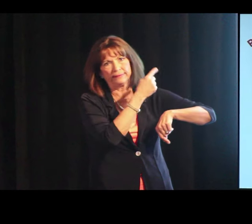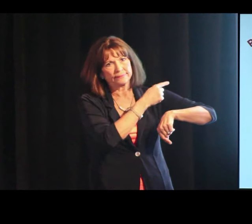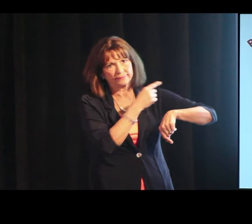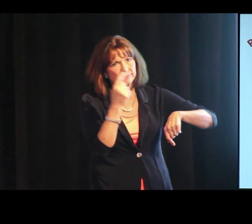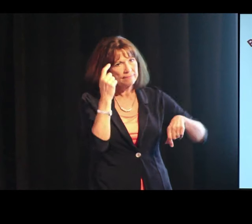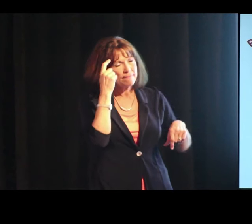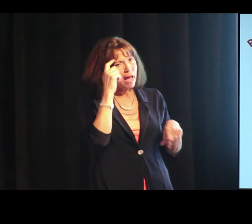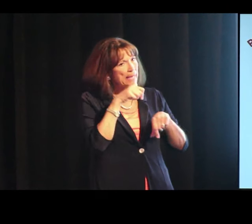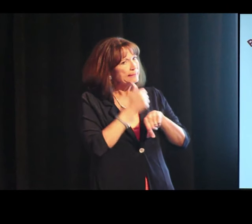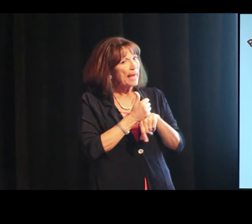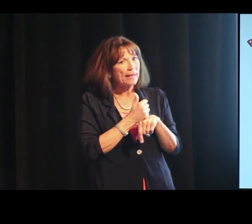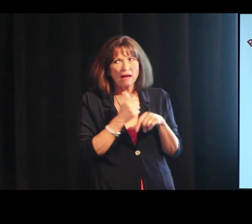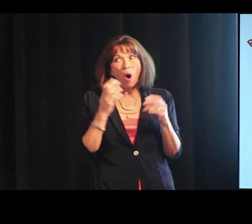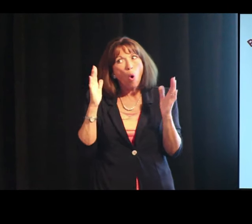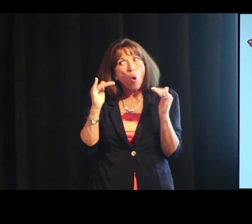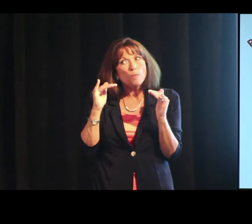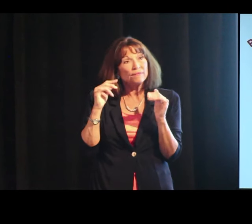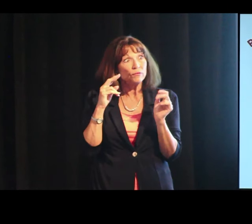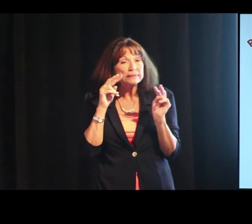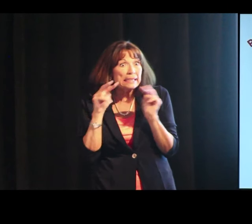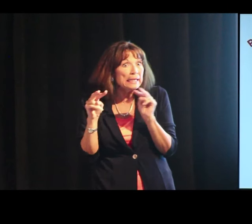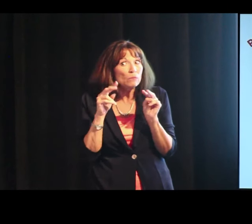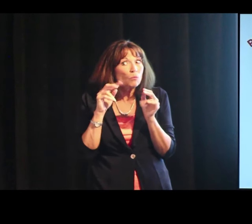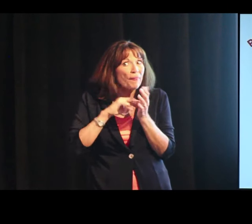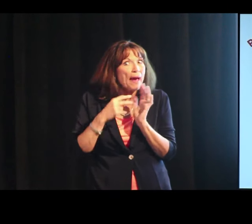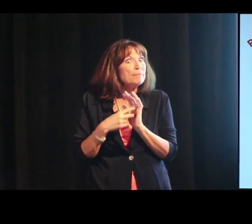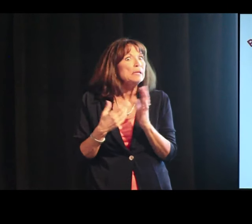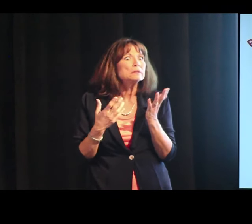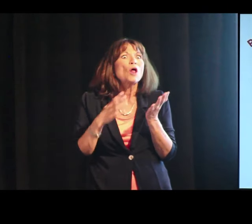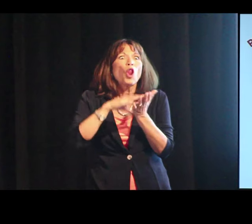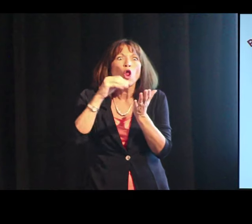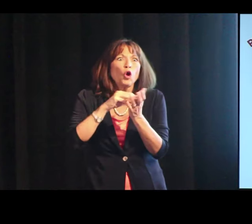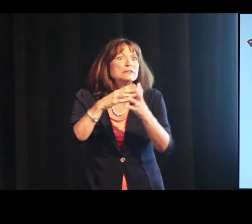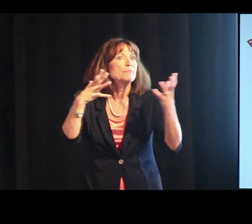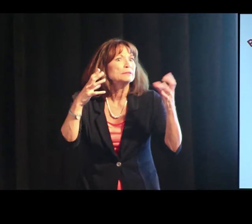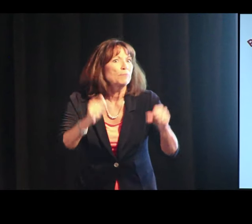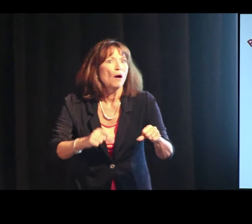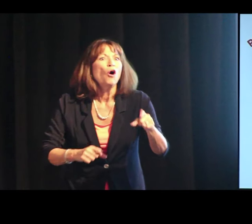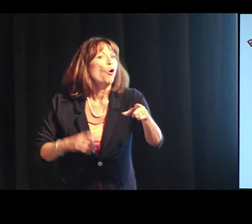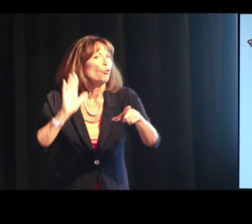And I don't really have time to talk about this. But mindset, I hope that you can see what that means.